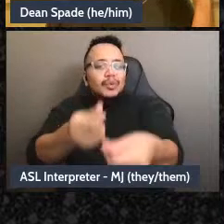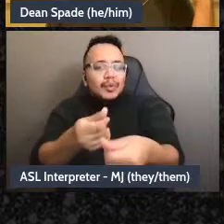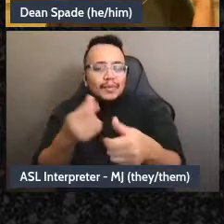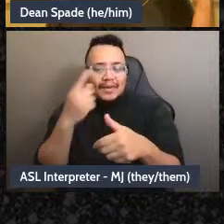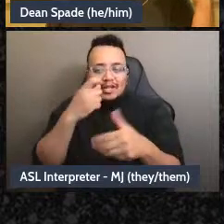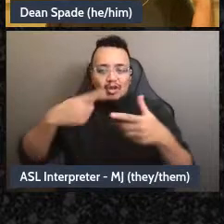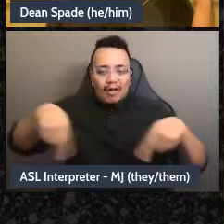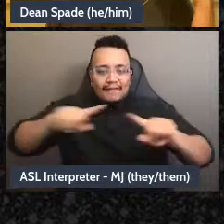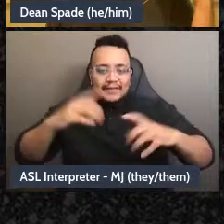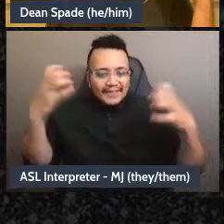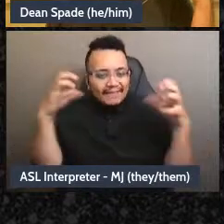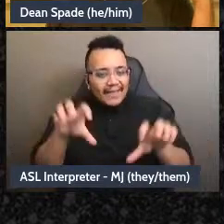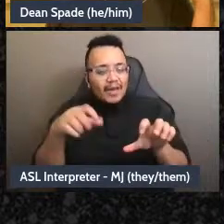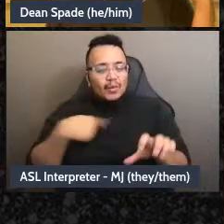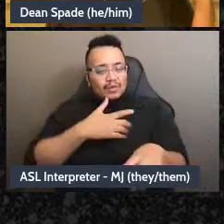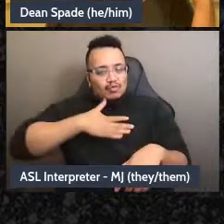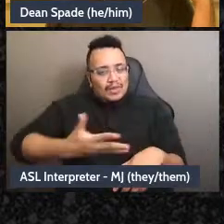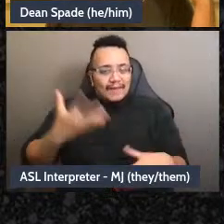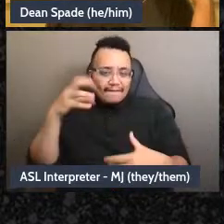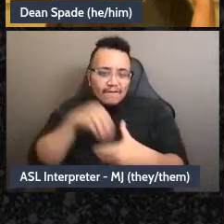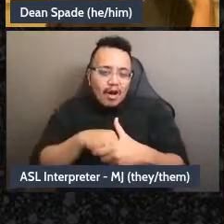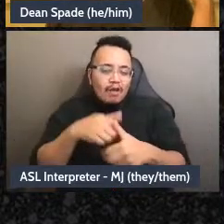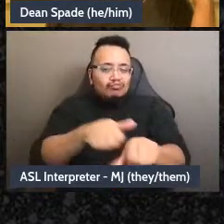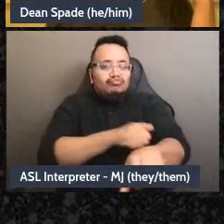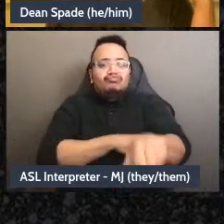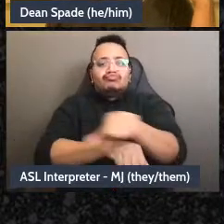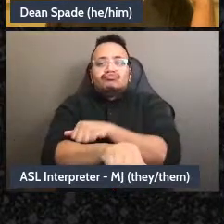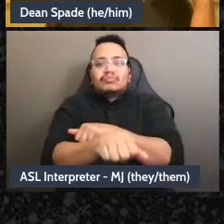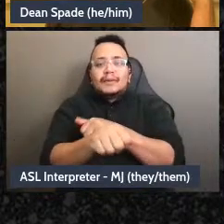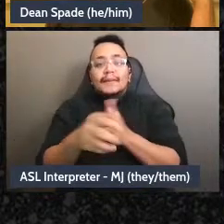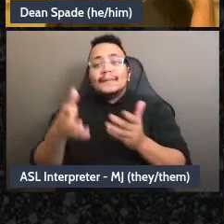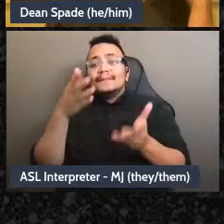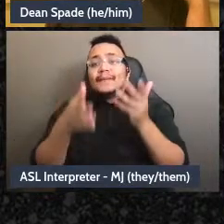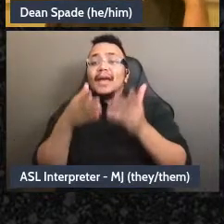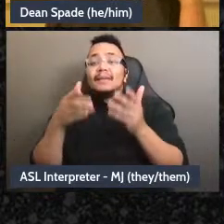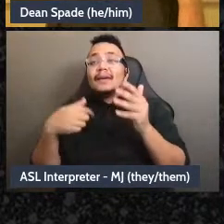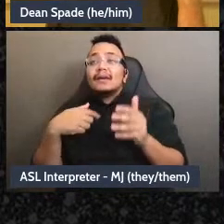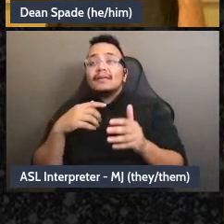in implementing it. We-we were heard even if we didn't get our number one, we got to talk about